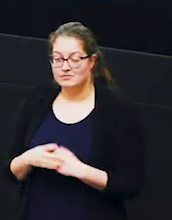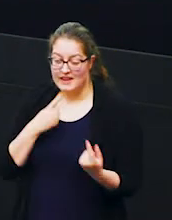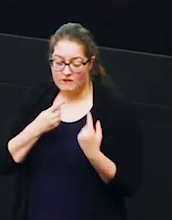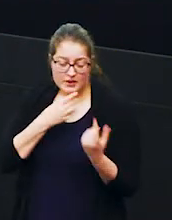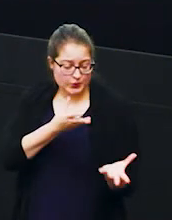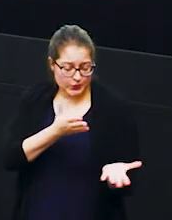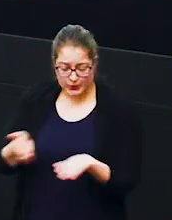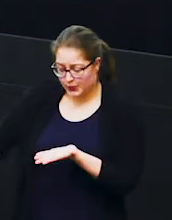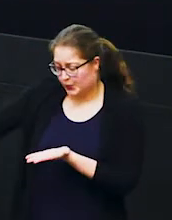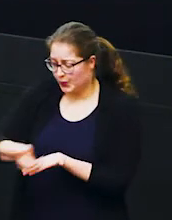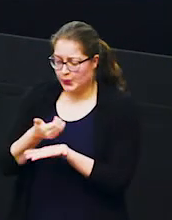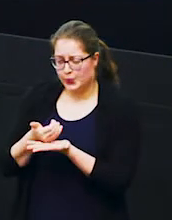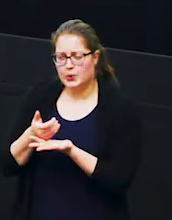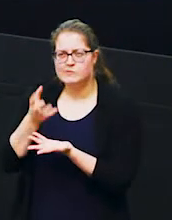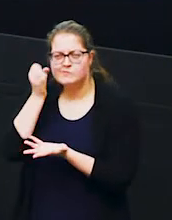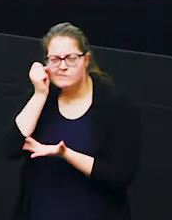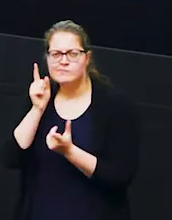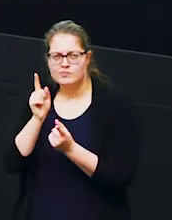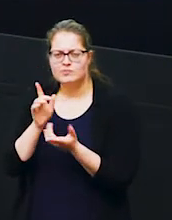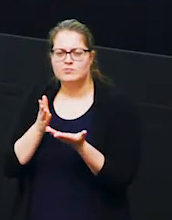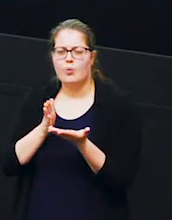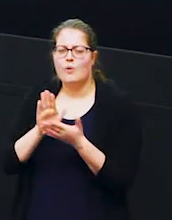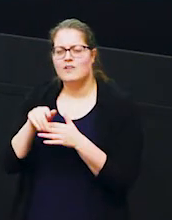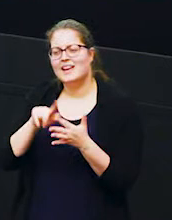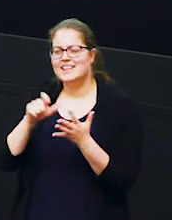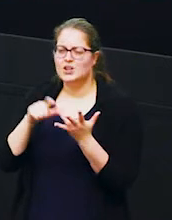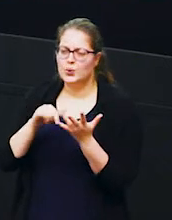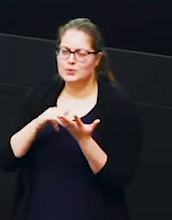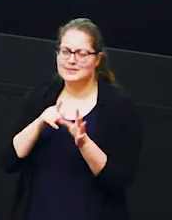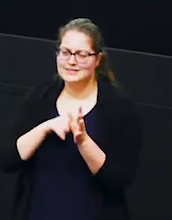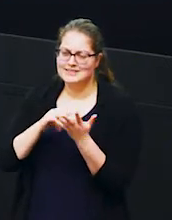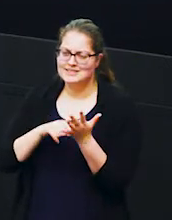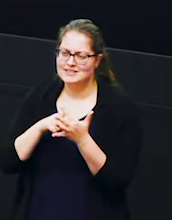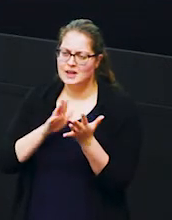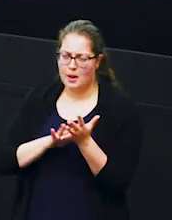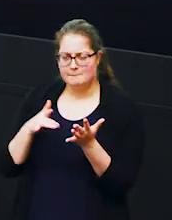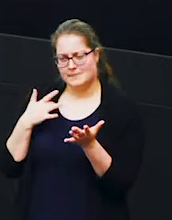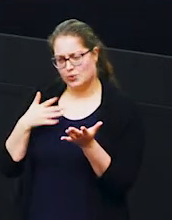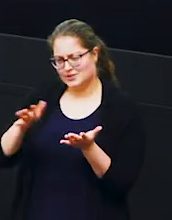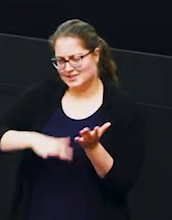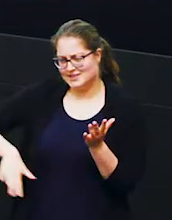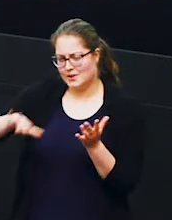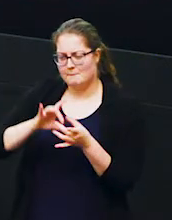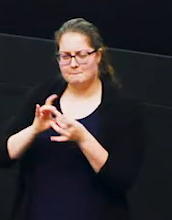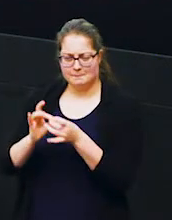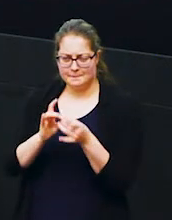knowledge about the ecosystem around her where to find food where to find water how to avoid danger